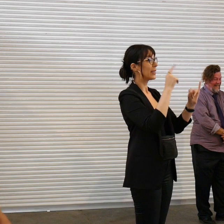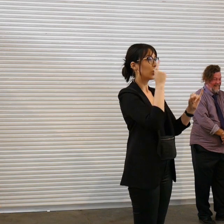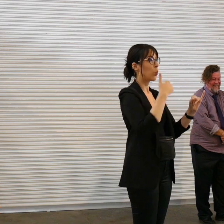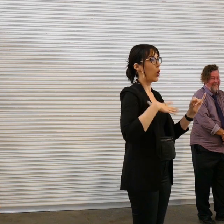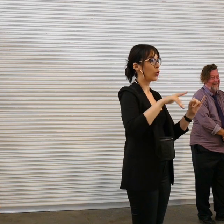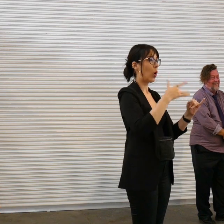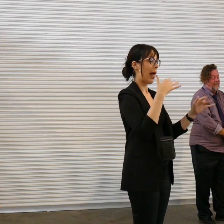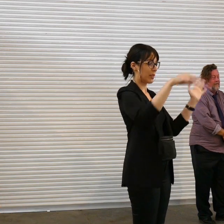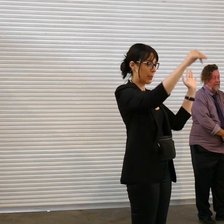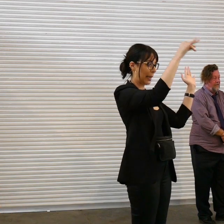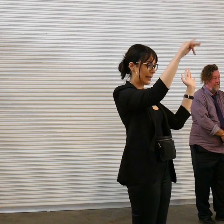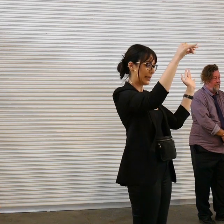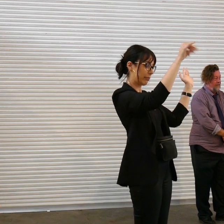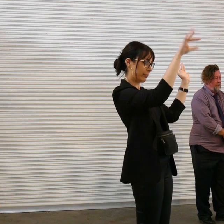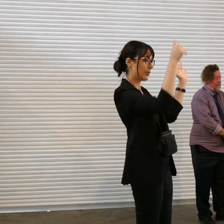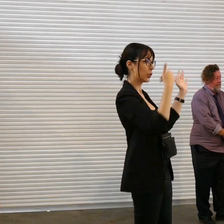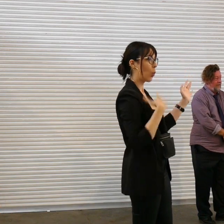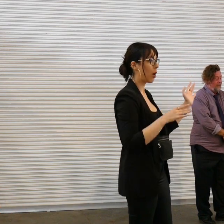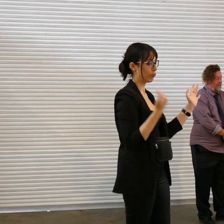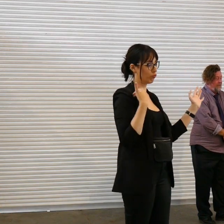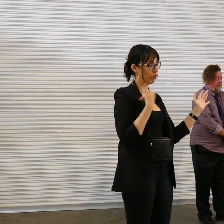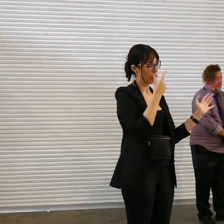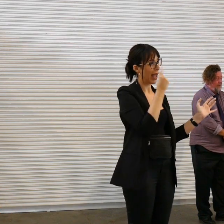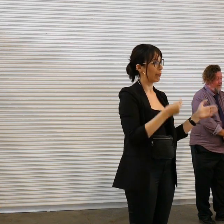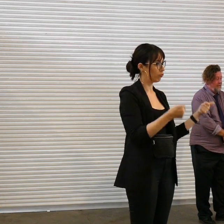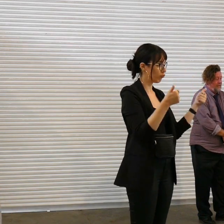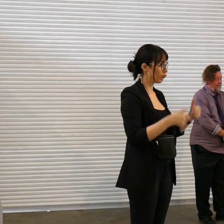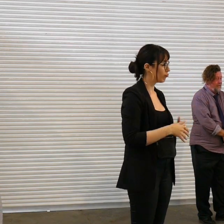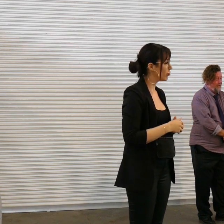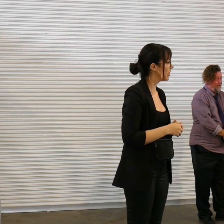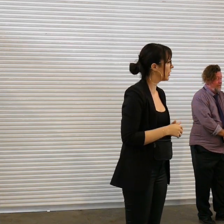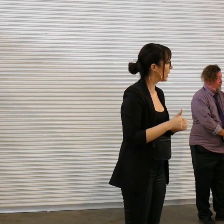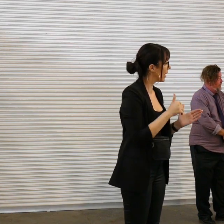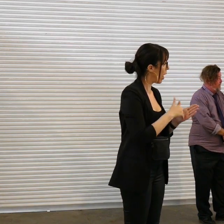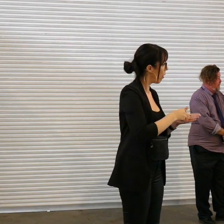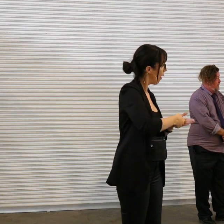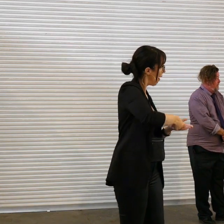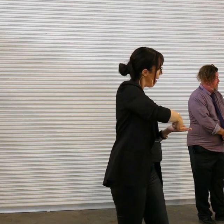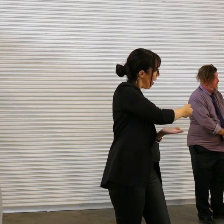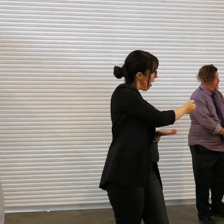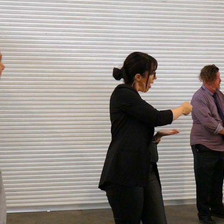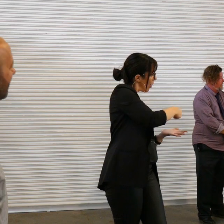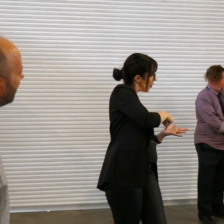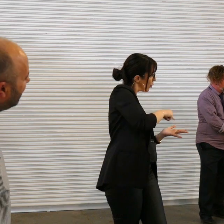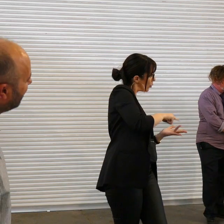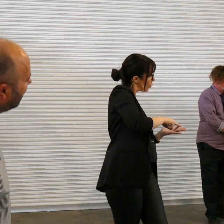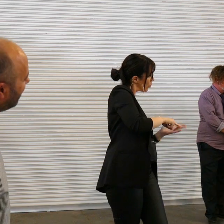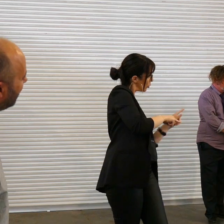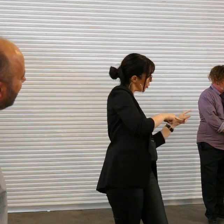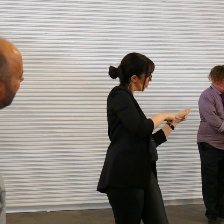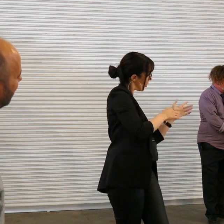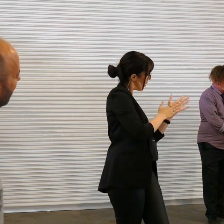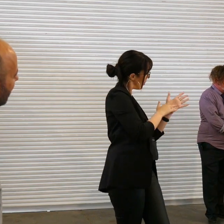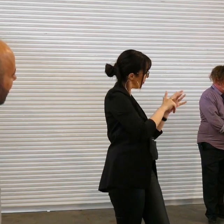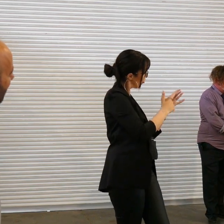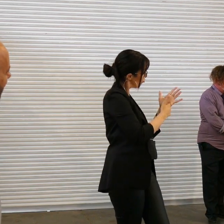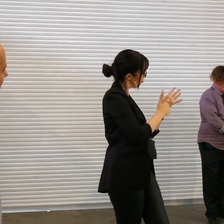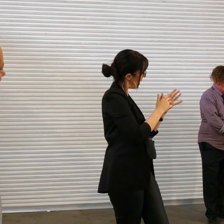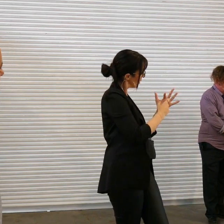you can hit me up and you know we could do that I'm now introducing you want to say anything Miranda?